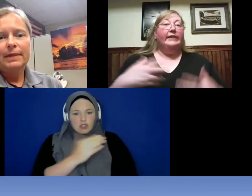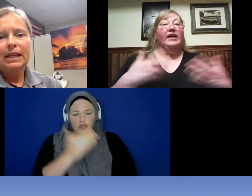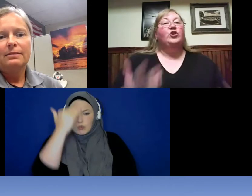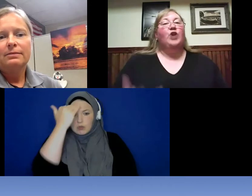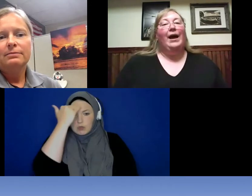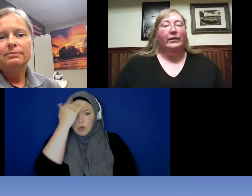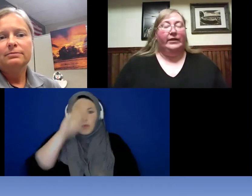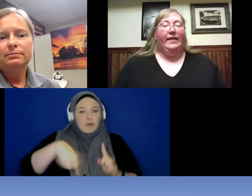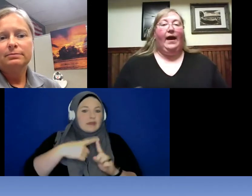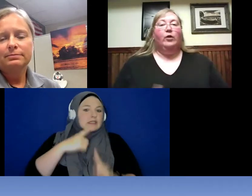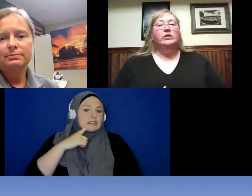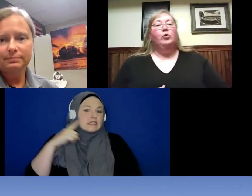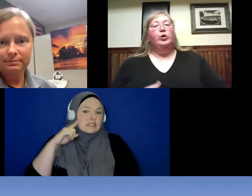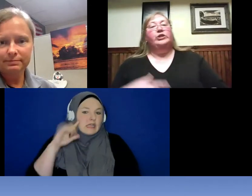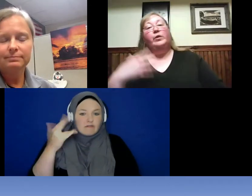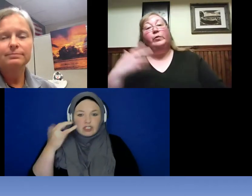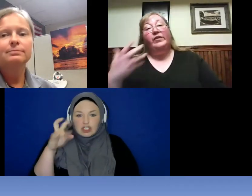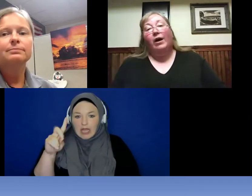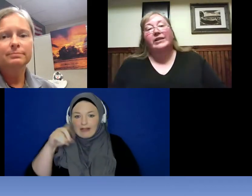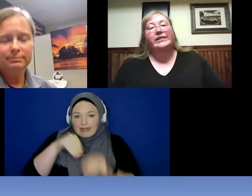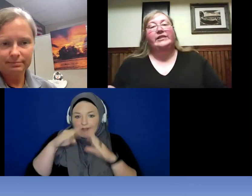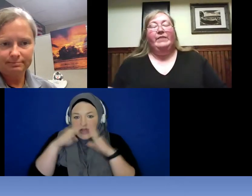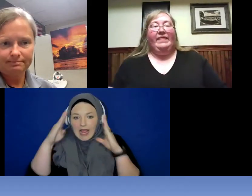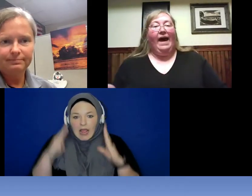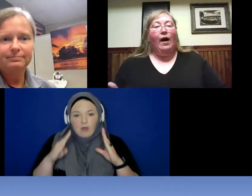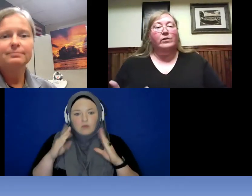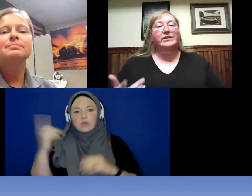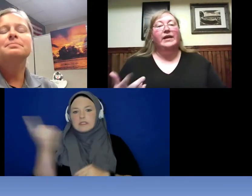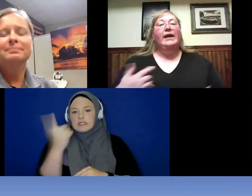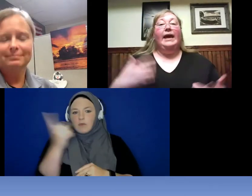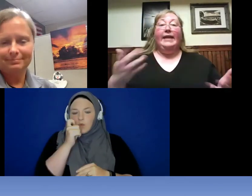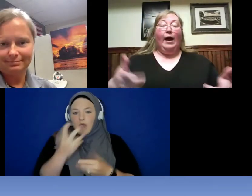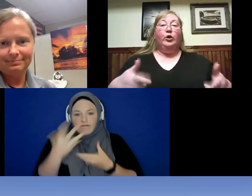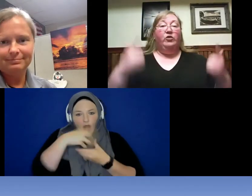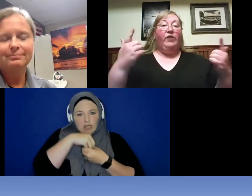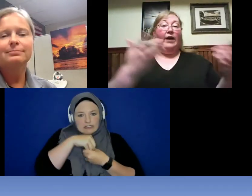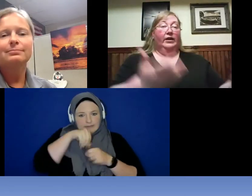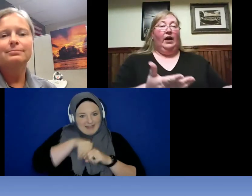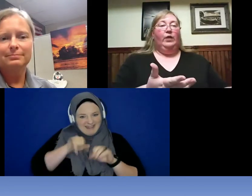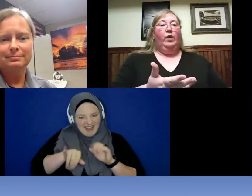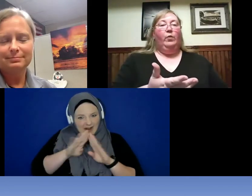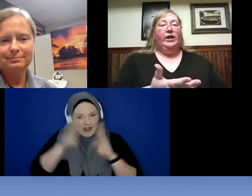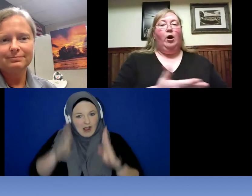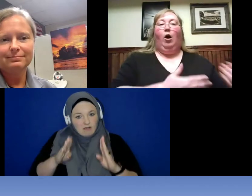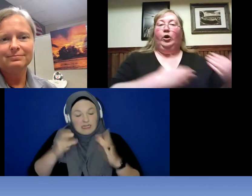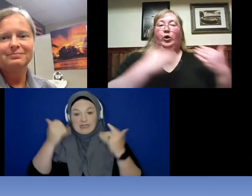deaf child in the house or someone with autism in the house, and now you gotten a 9-1-1 call you are